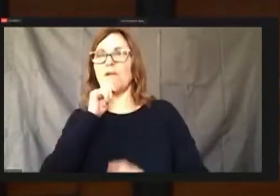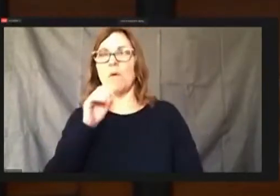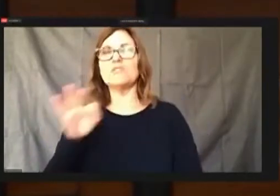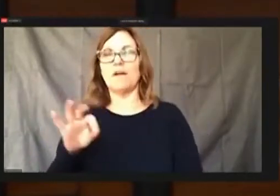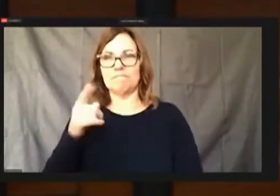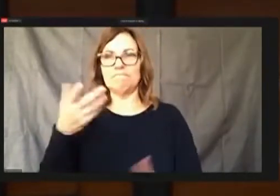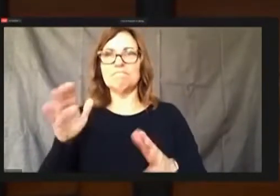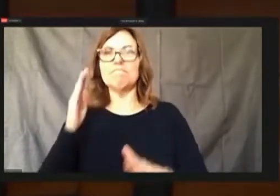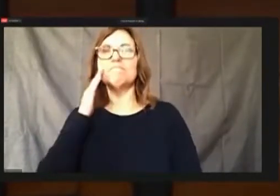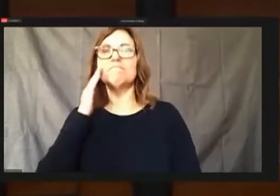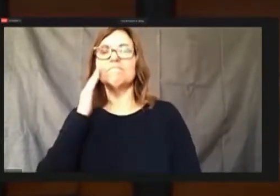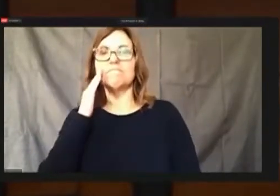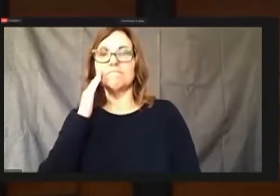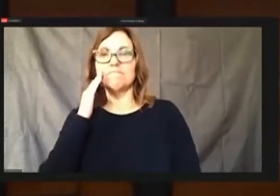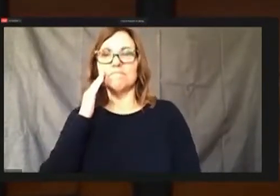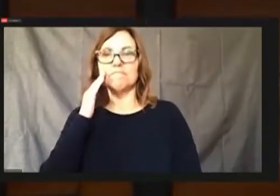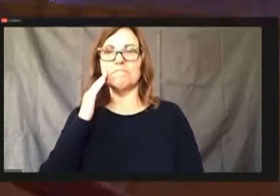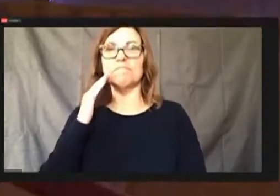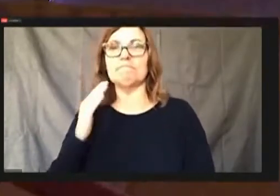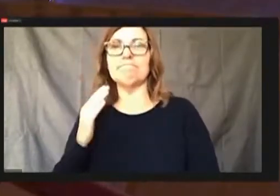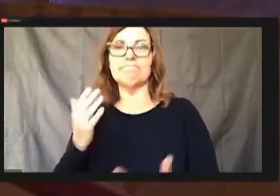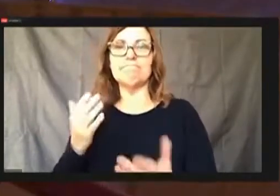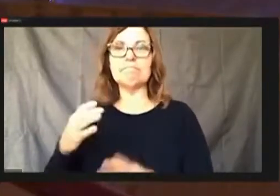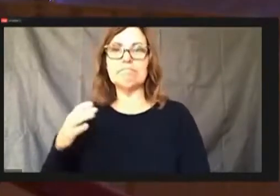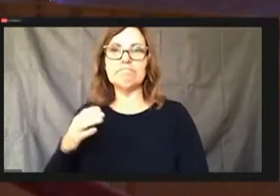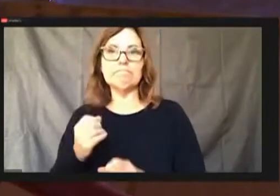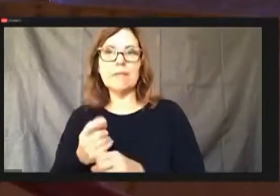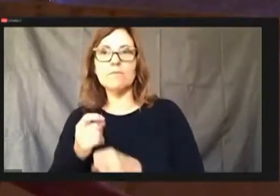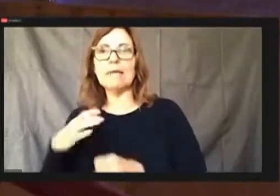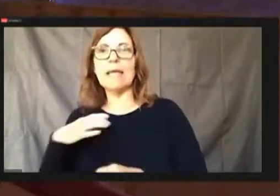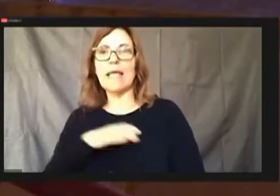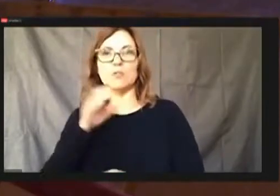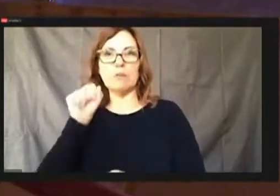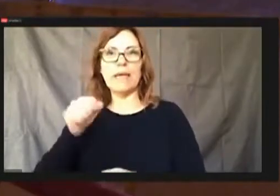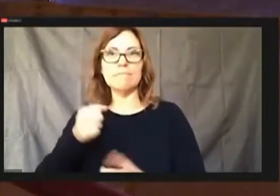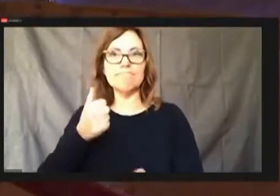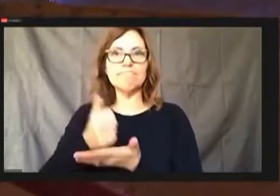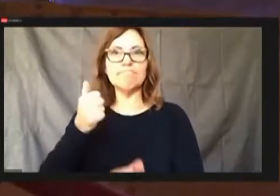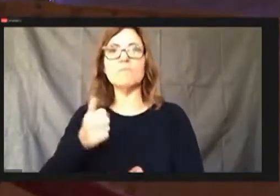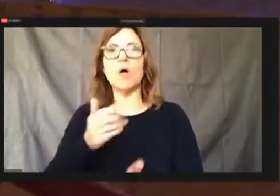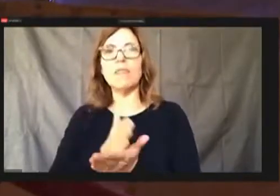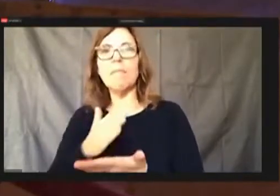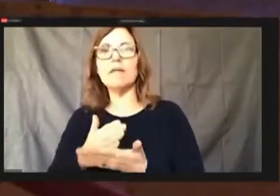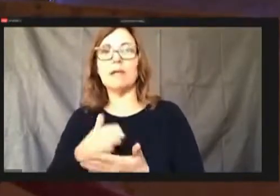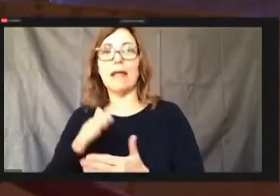to put a stamp on the budget, at the very end of the hearing process for the budget